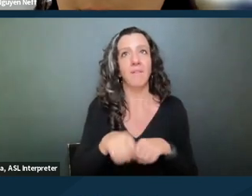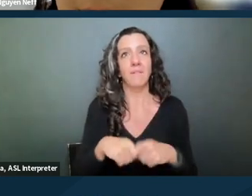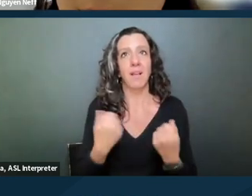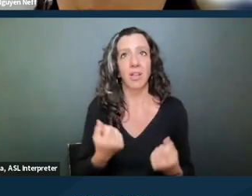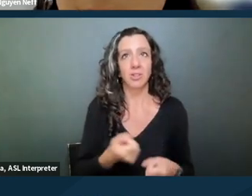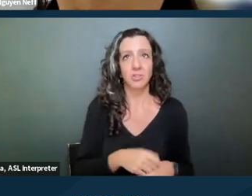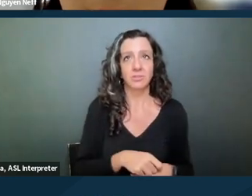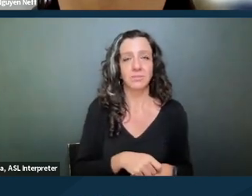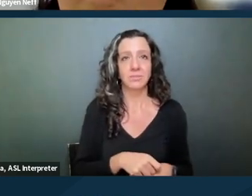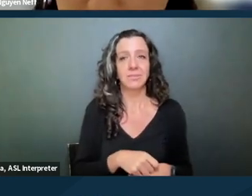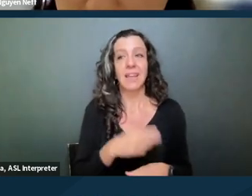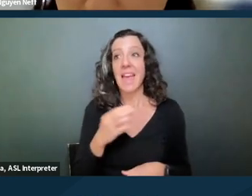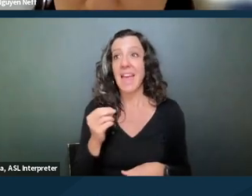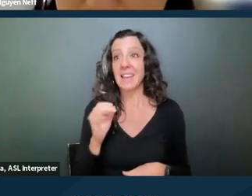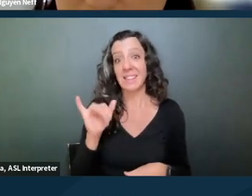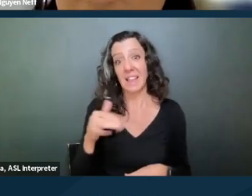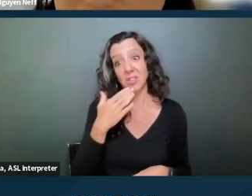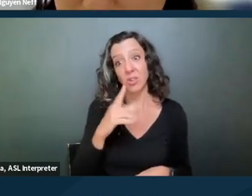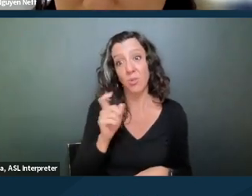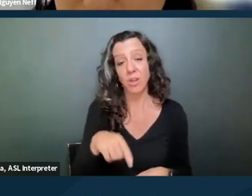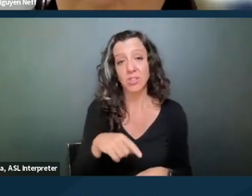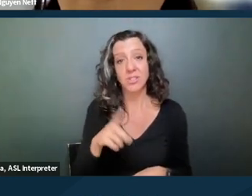And that is a great question, David.